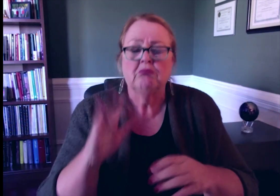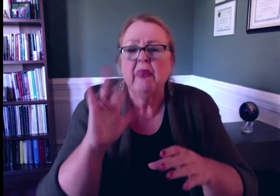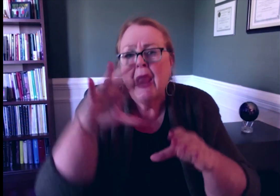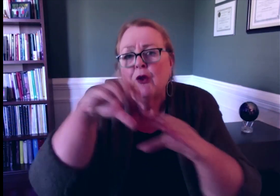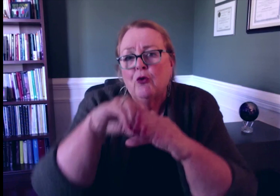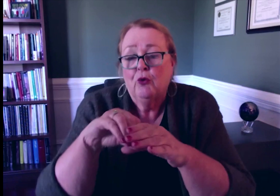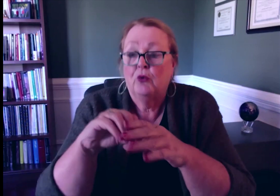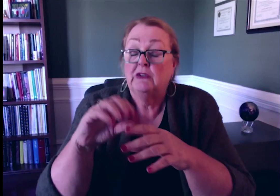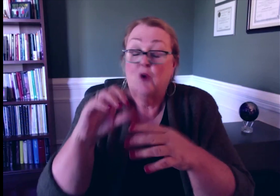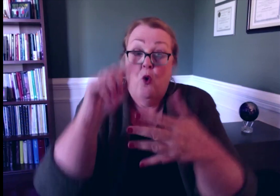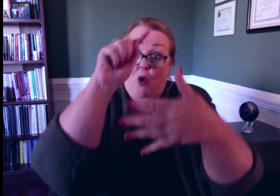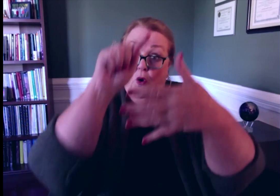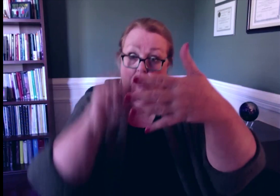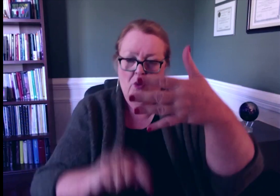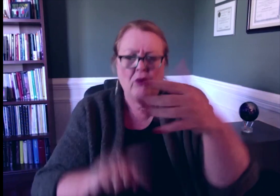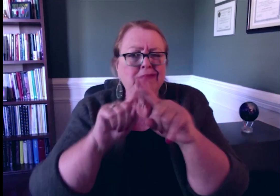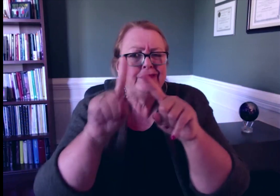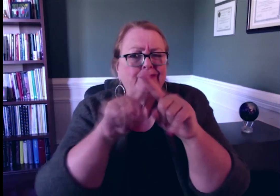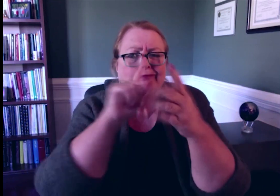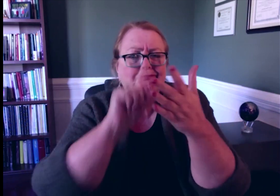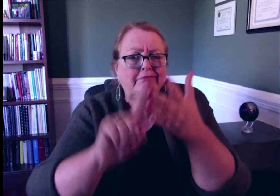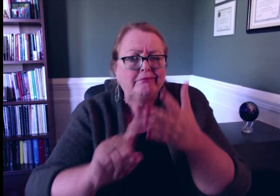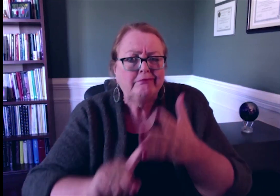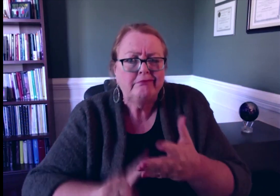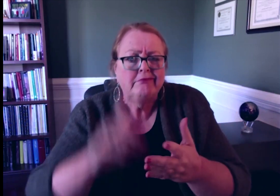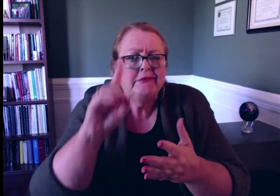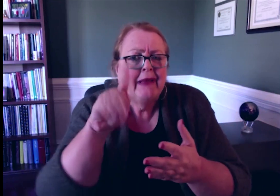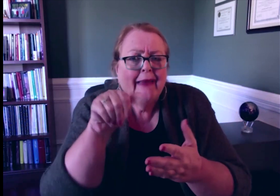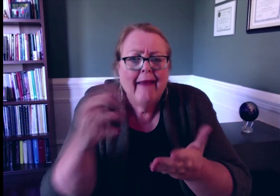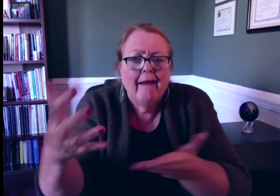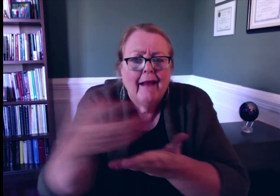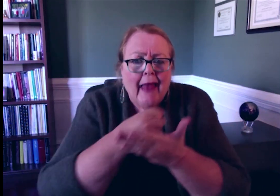So, the report includes information from these sources, as well data on how many people